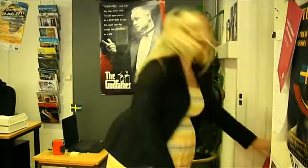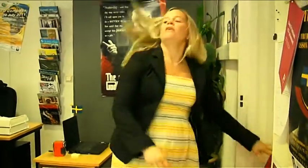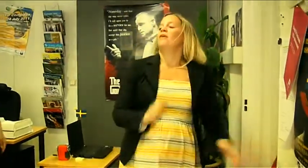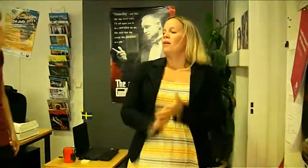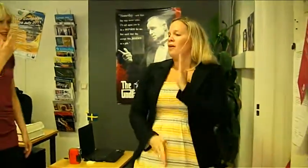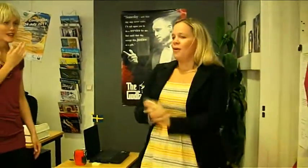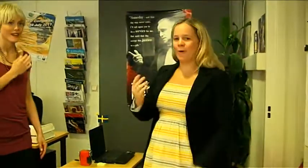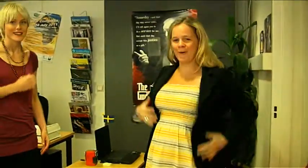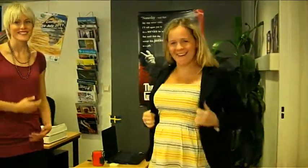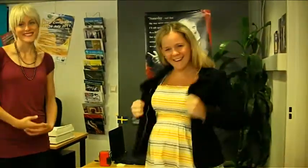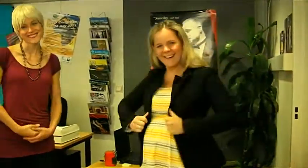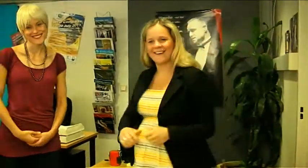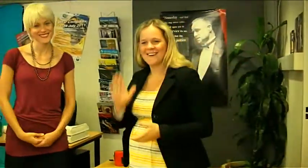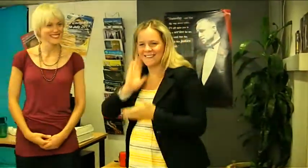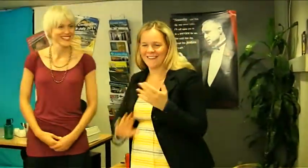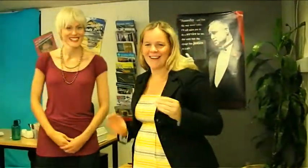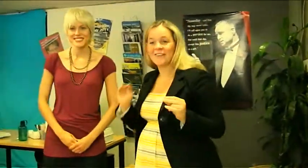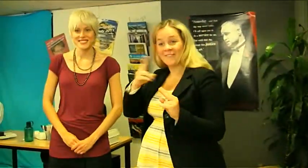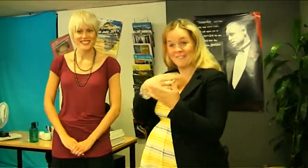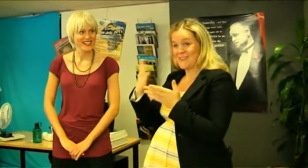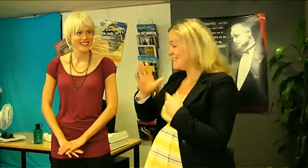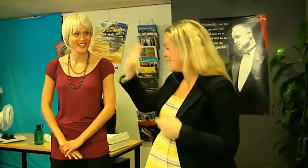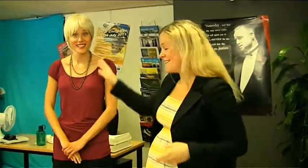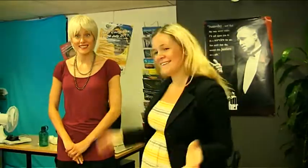Oh well, excuse me! Now we continue hitherwards.